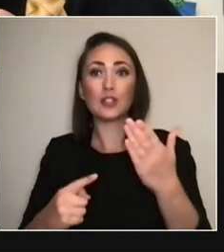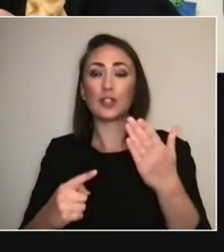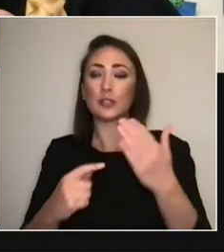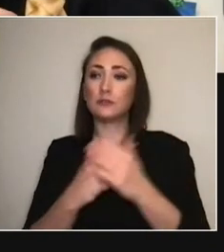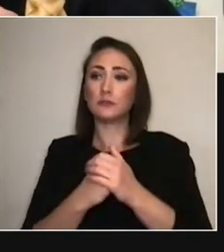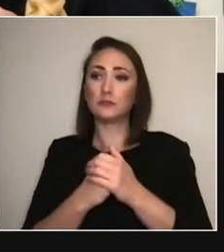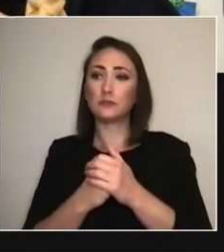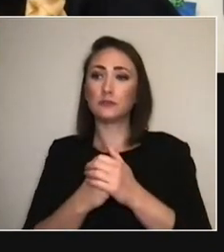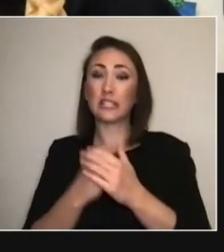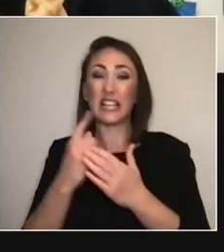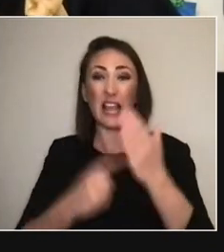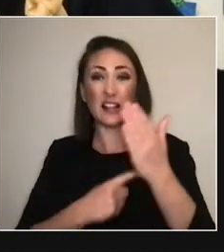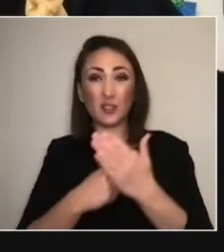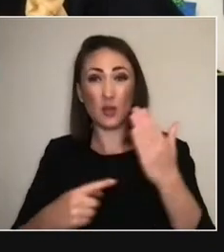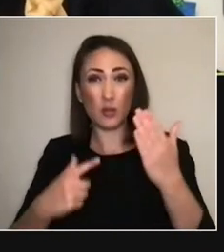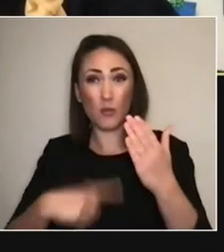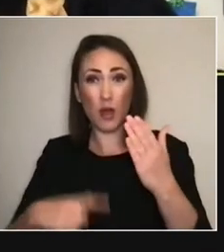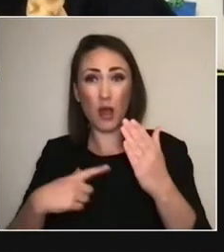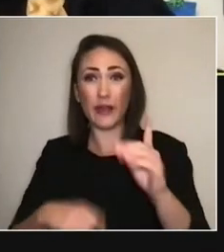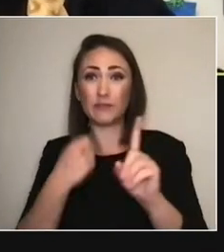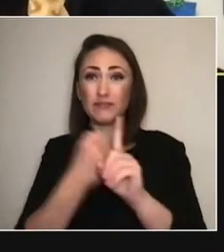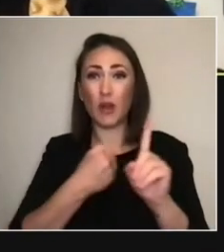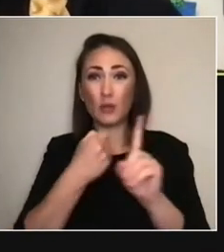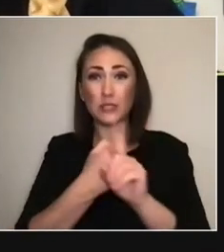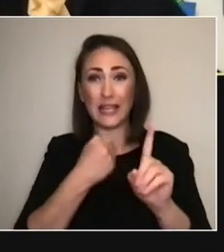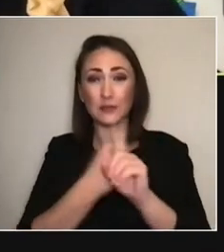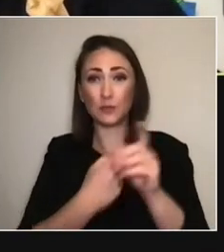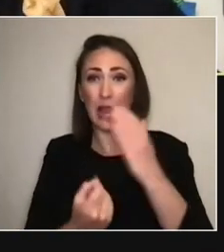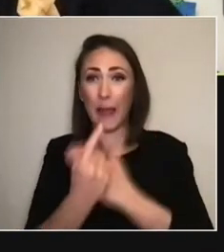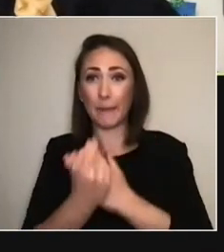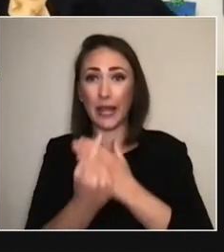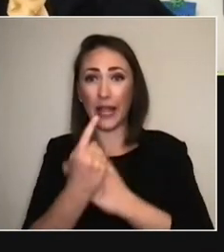because of the civil unrest and the protests happening in Hong Kong.